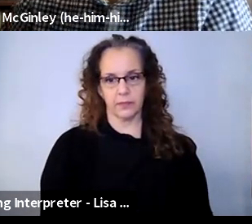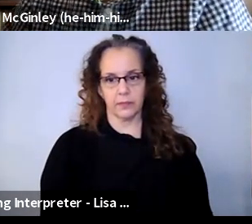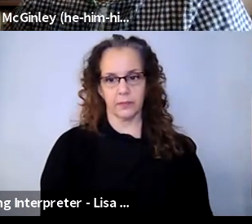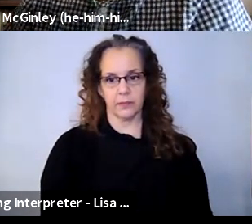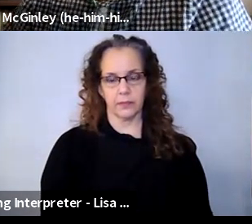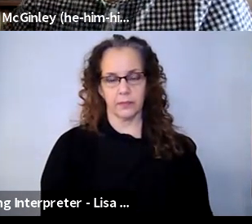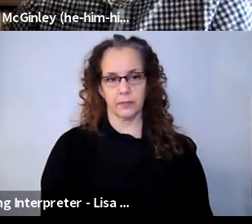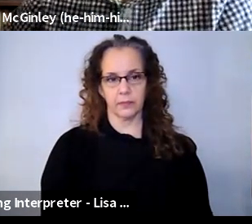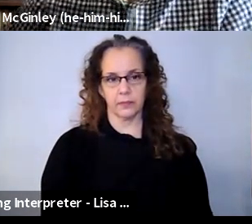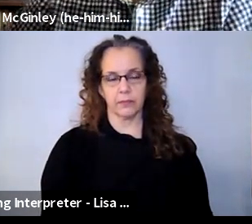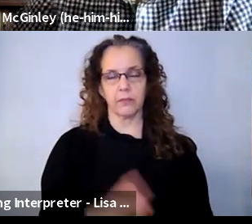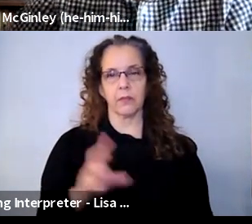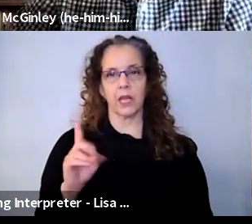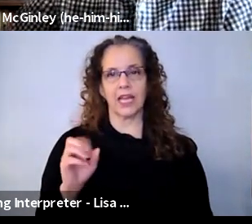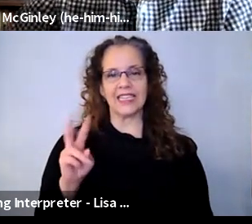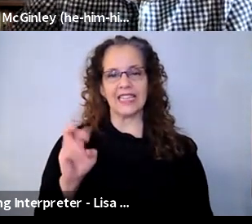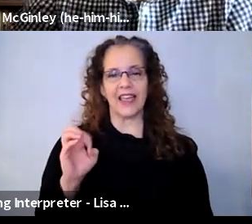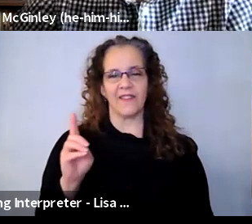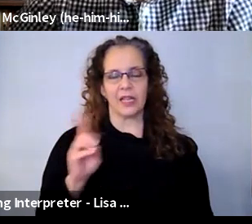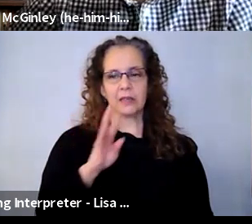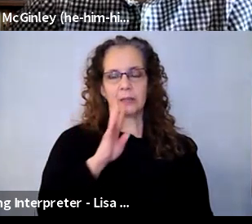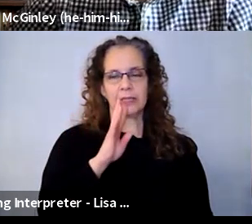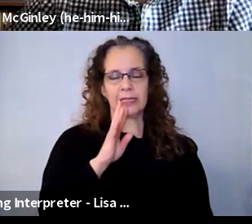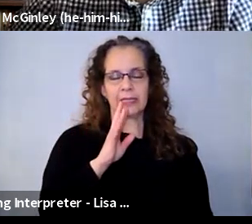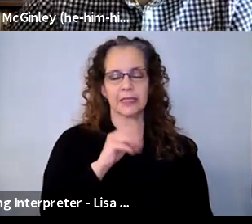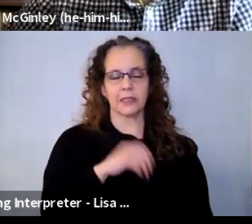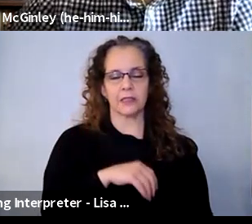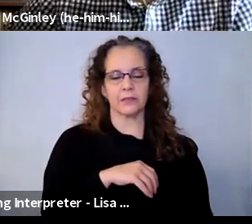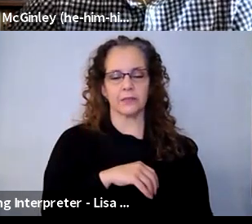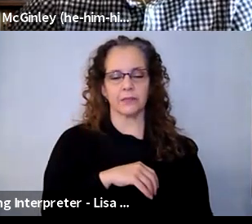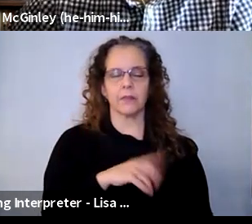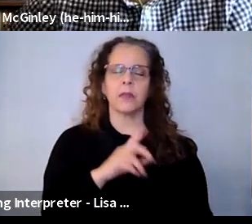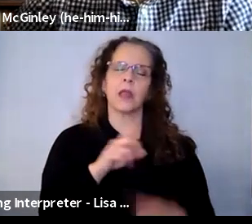David Shane: When you're thinking about, you know, if someone were to develop a virtual arts education program,